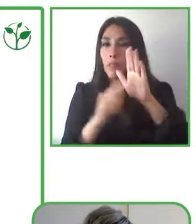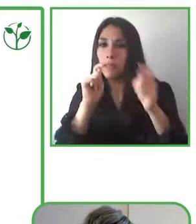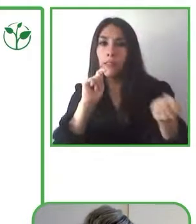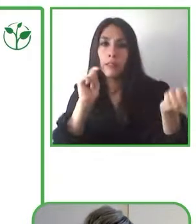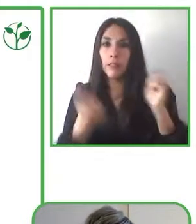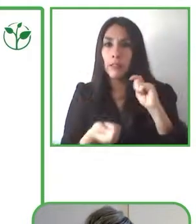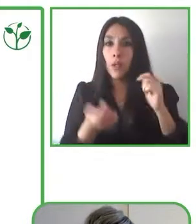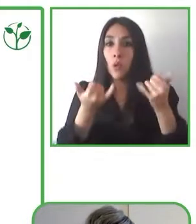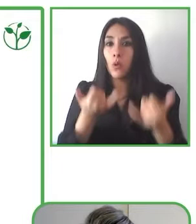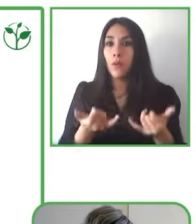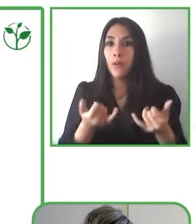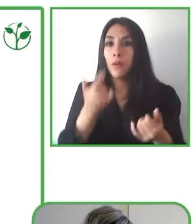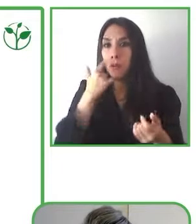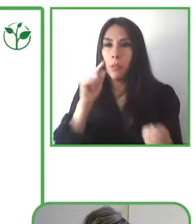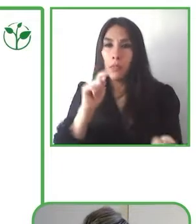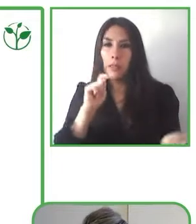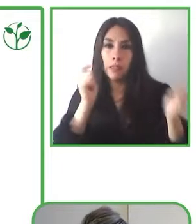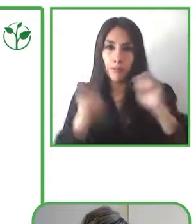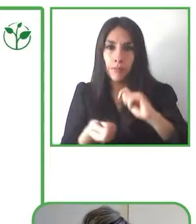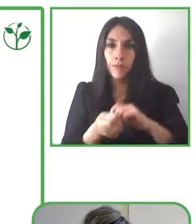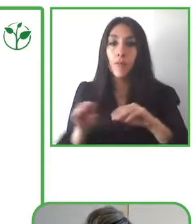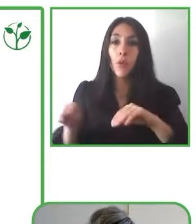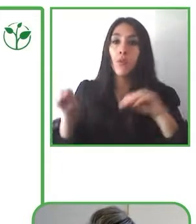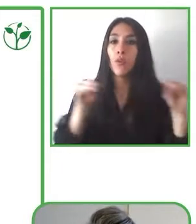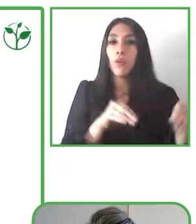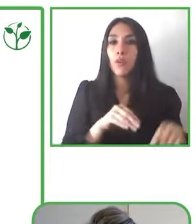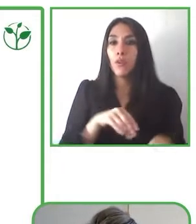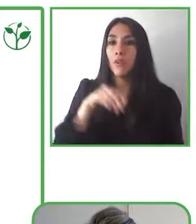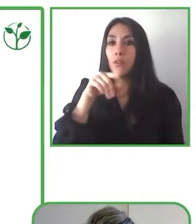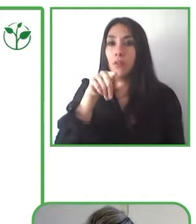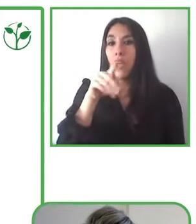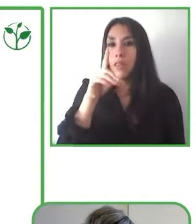Project and the Impact Transfer Program and so.